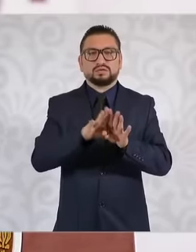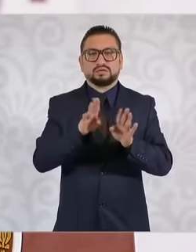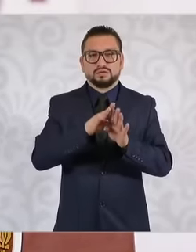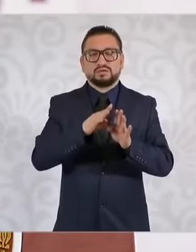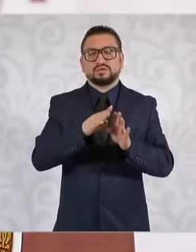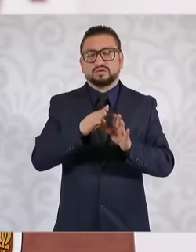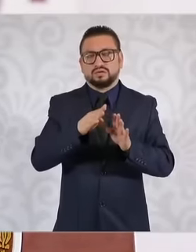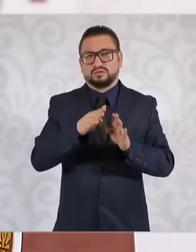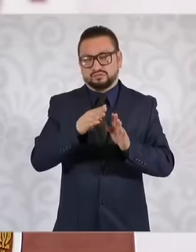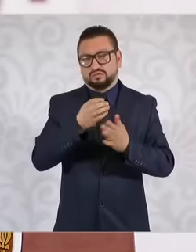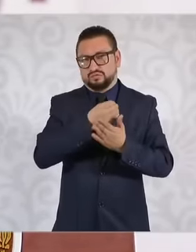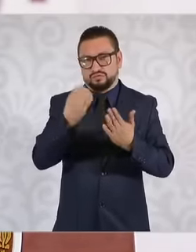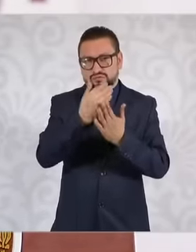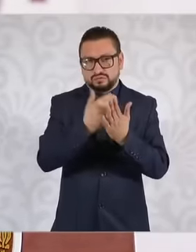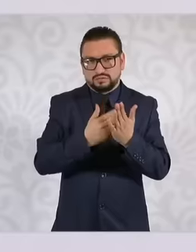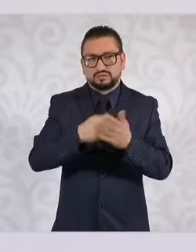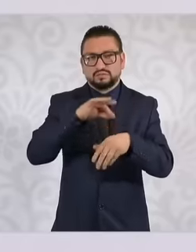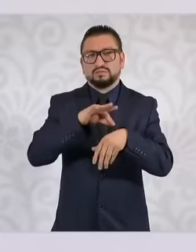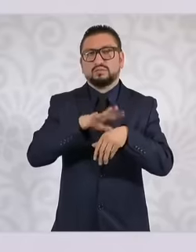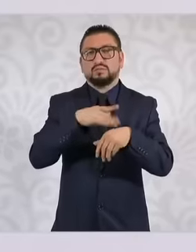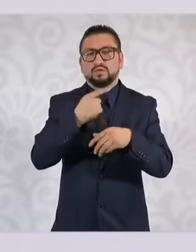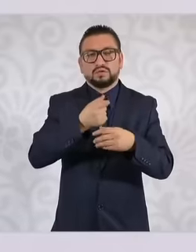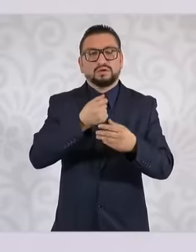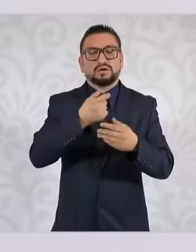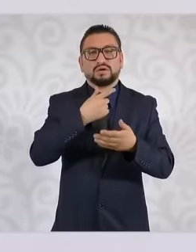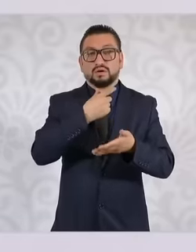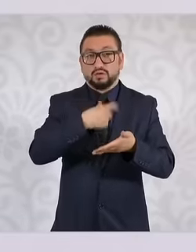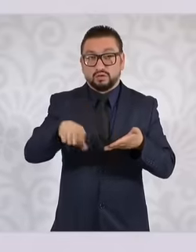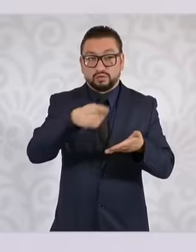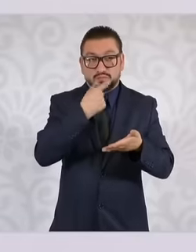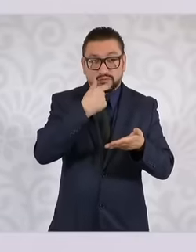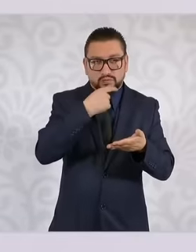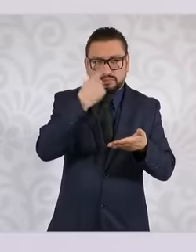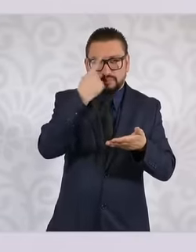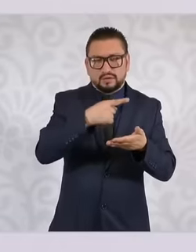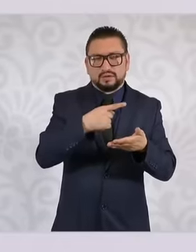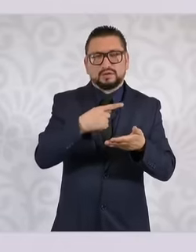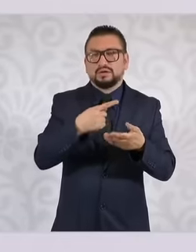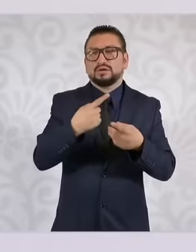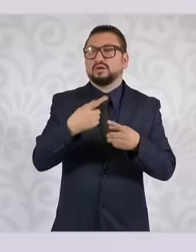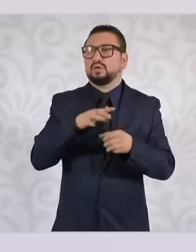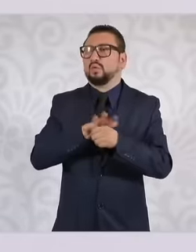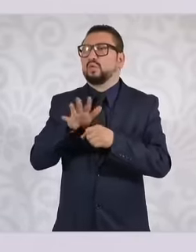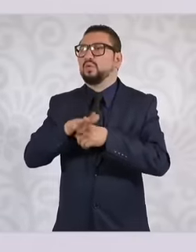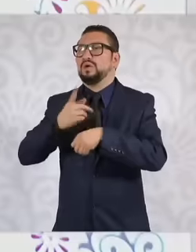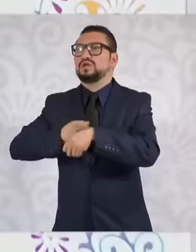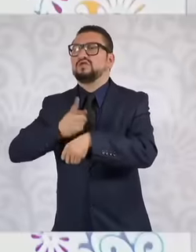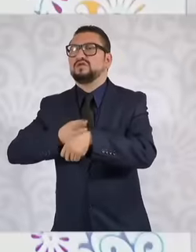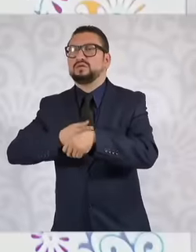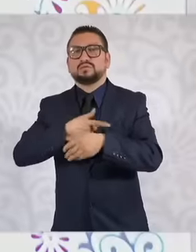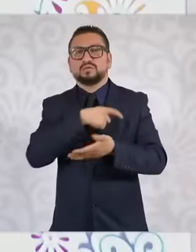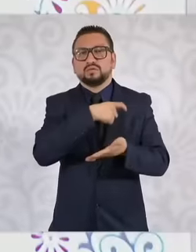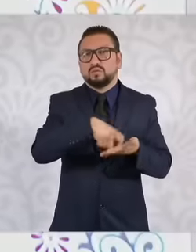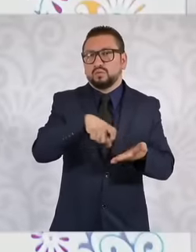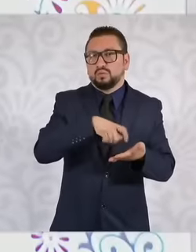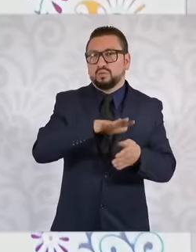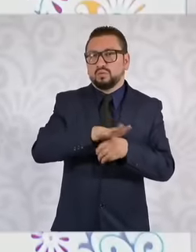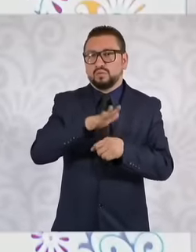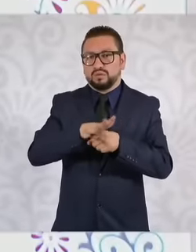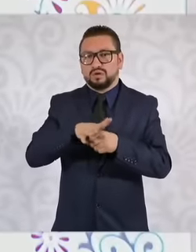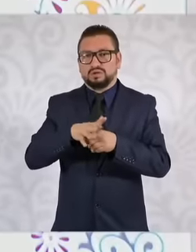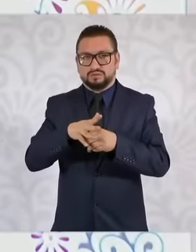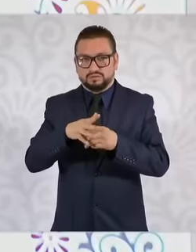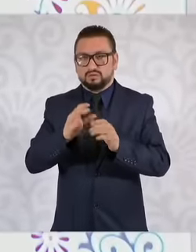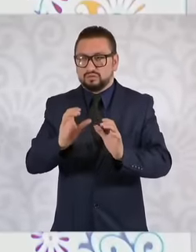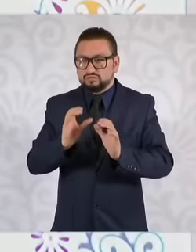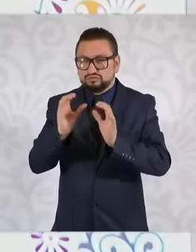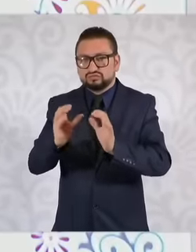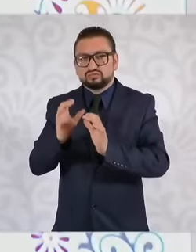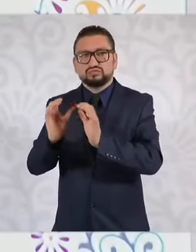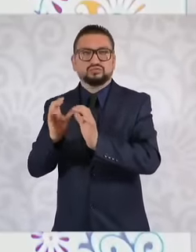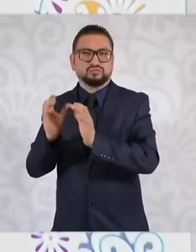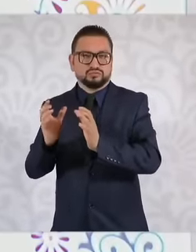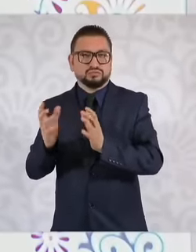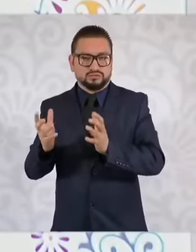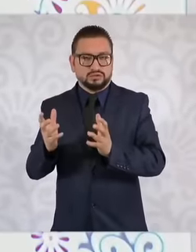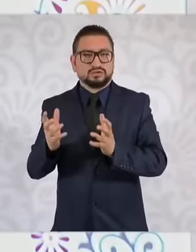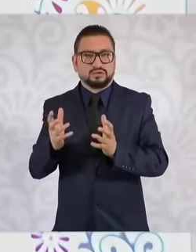has to do with what medicine you buy to cure What disease or cure or shovel or eh help